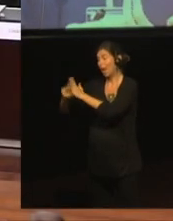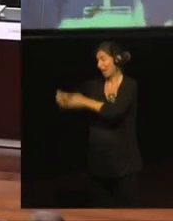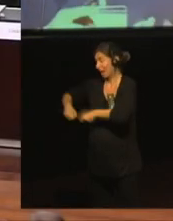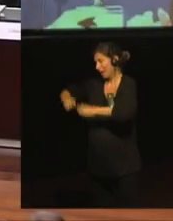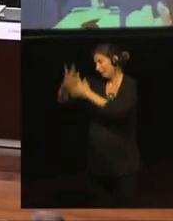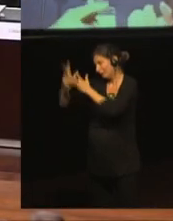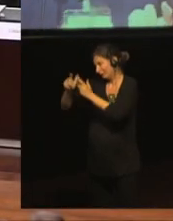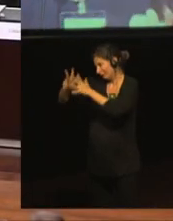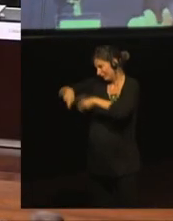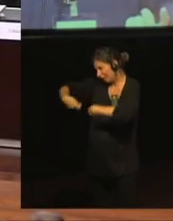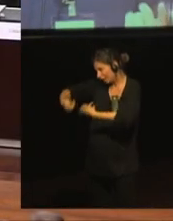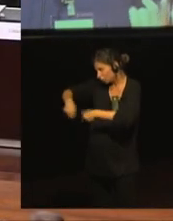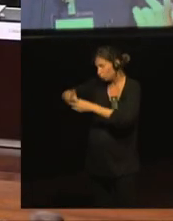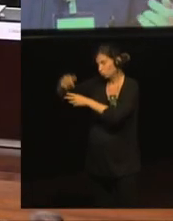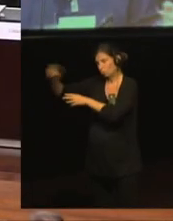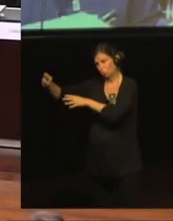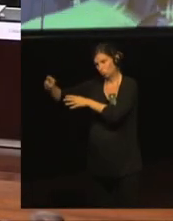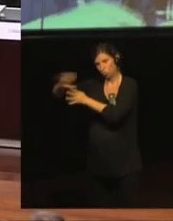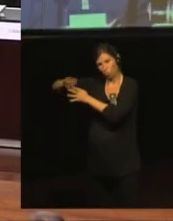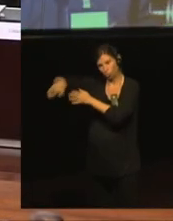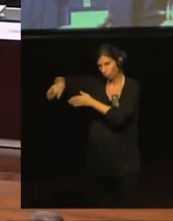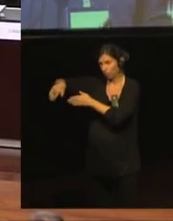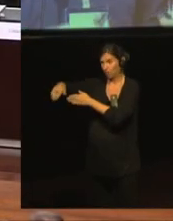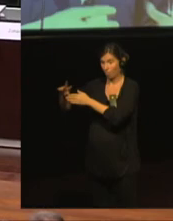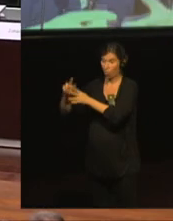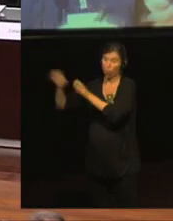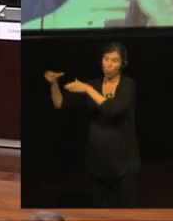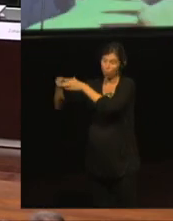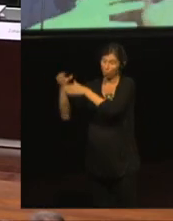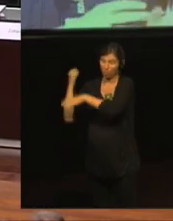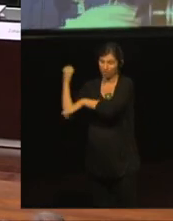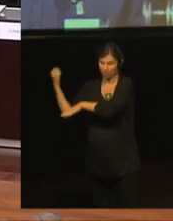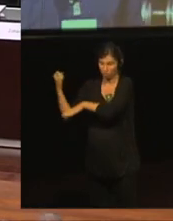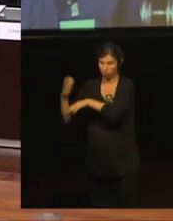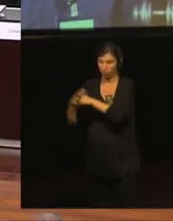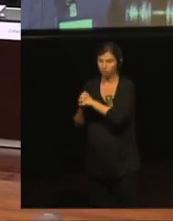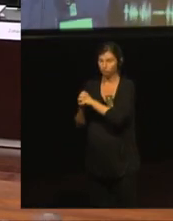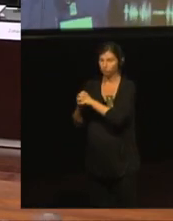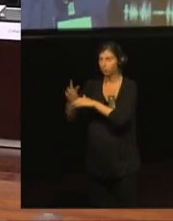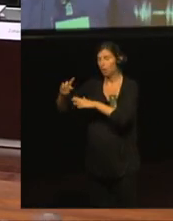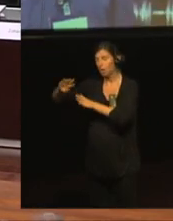and a steering group which could organise this final meeting and related tasks.